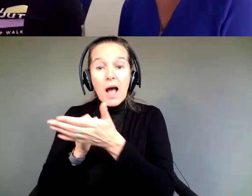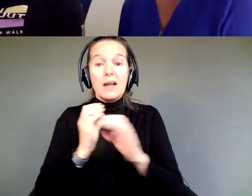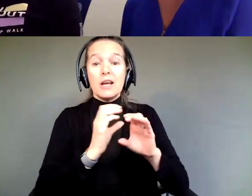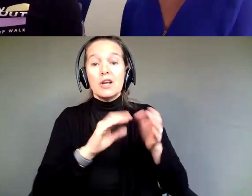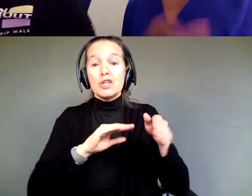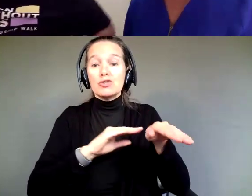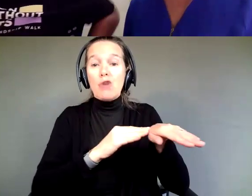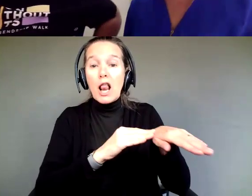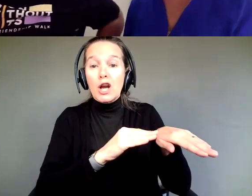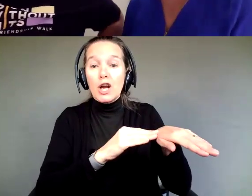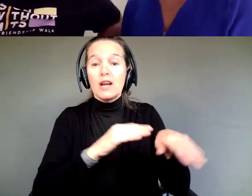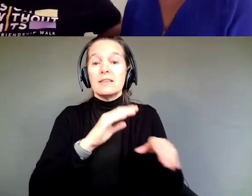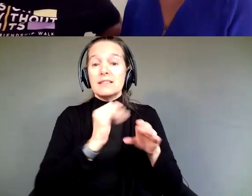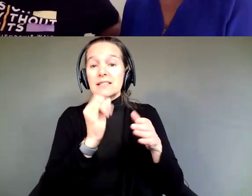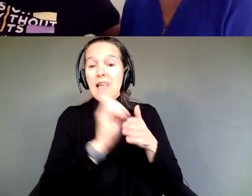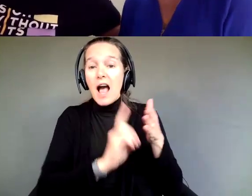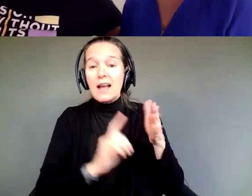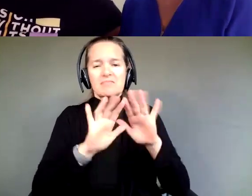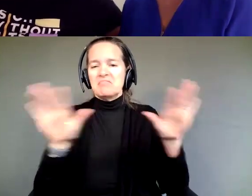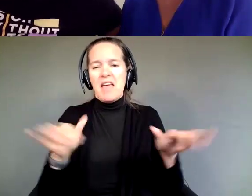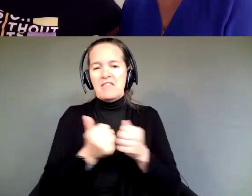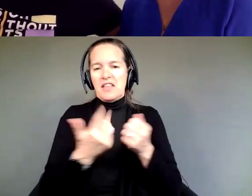But Shawn's story is very similar in some ways to Michael.